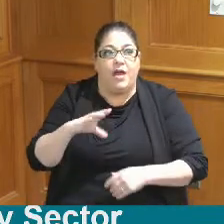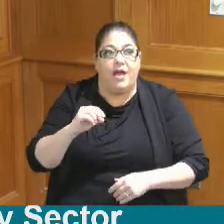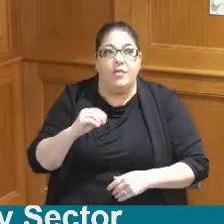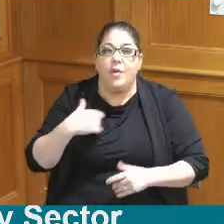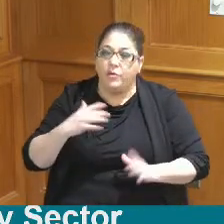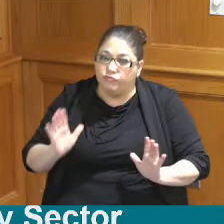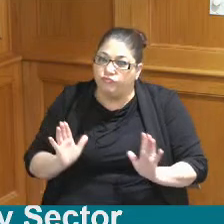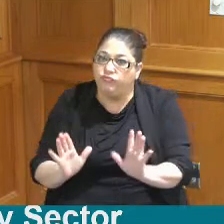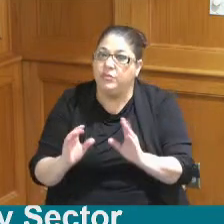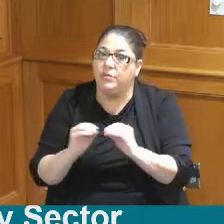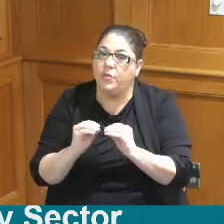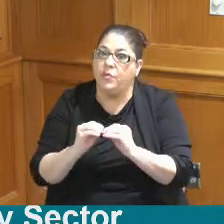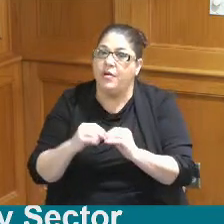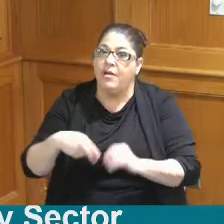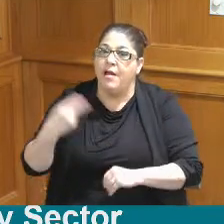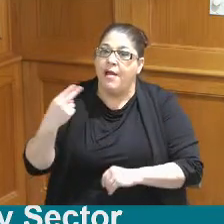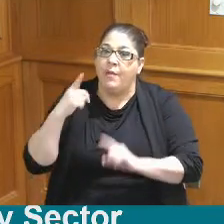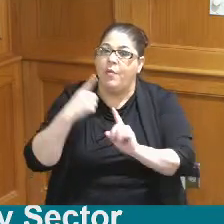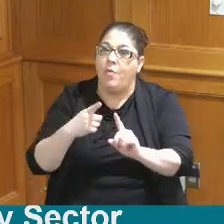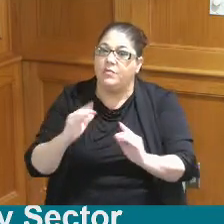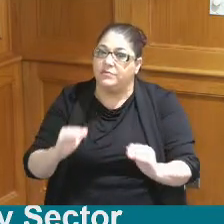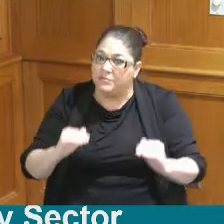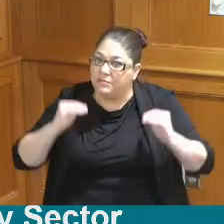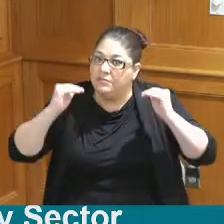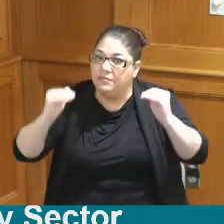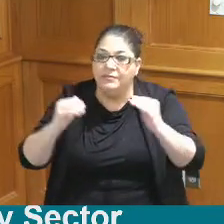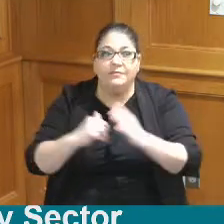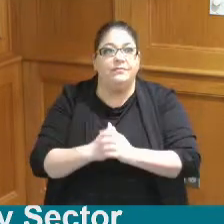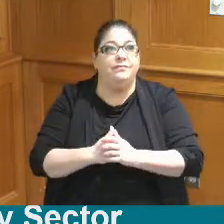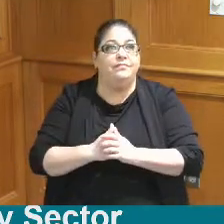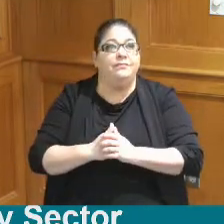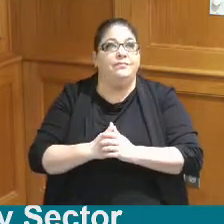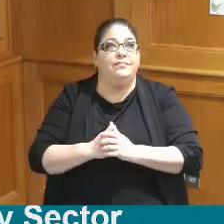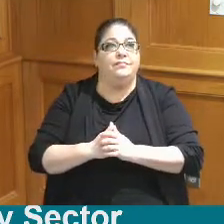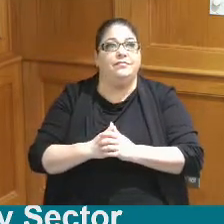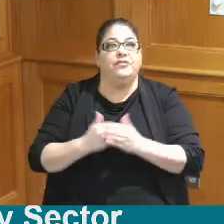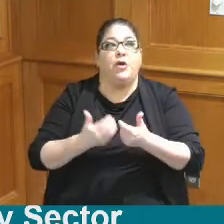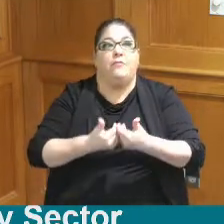we want to have a higher goal so we've broken out the residential sector and the commercial